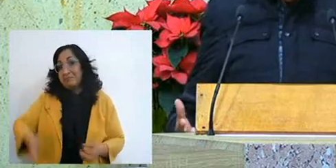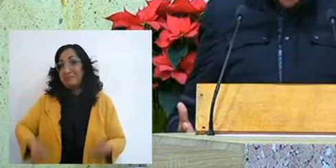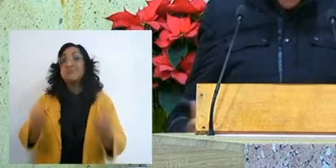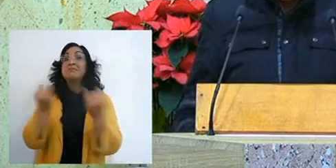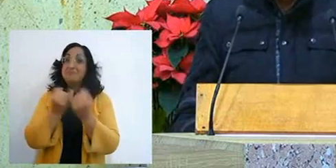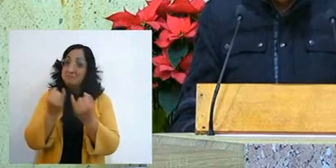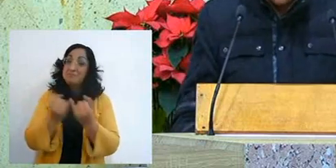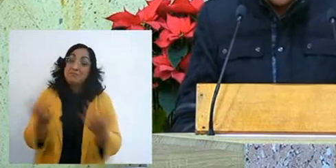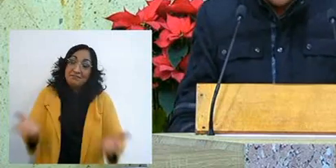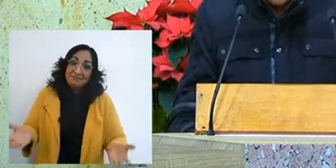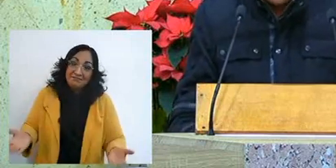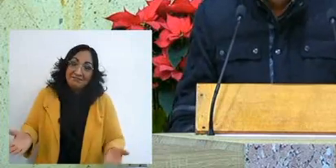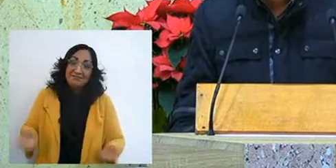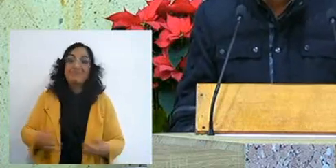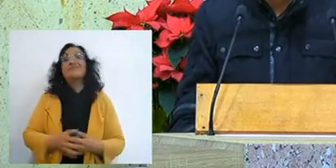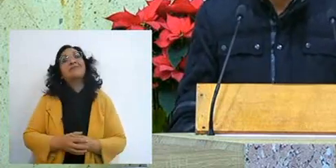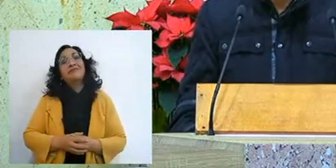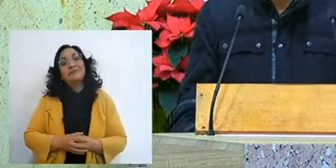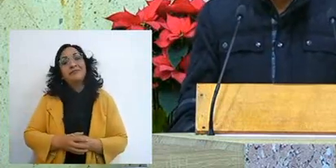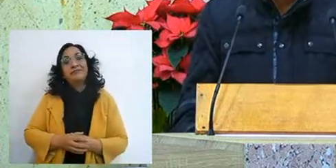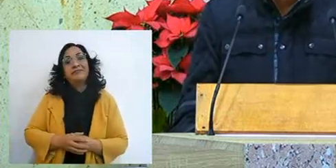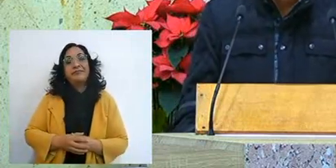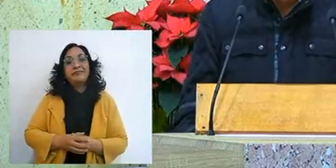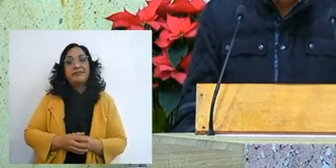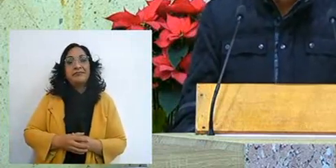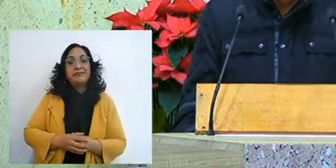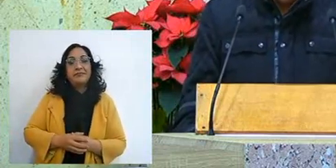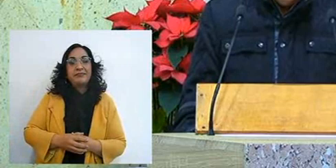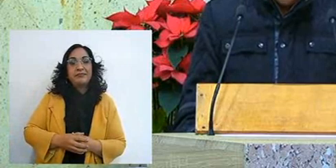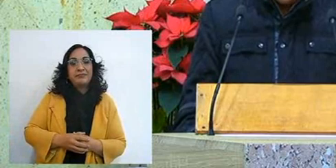of course this is not left, it is not left out,